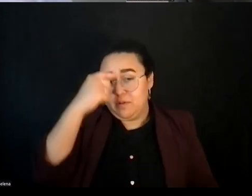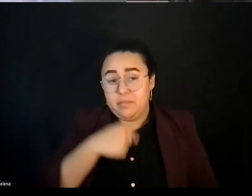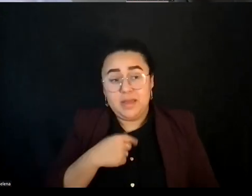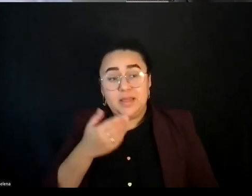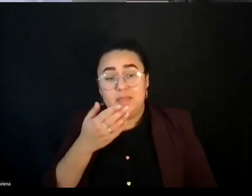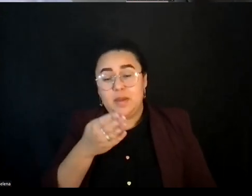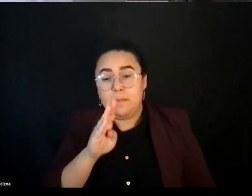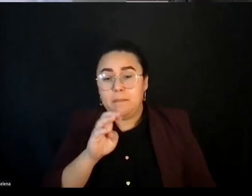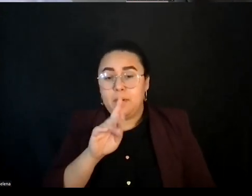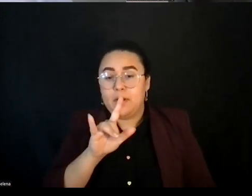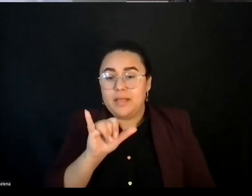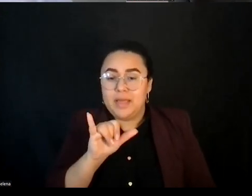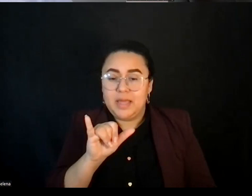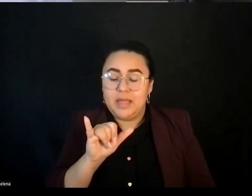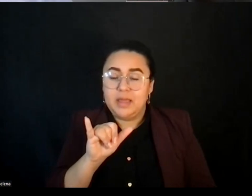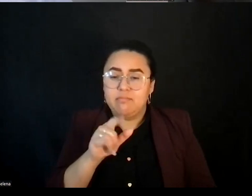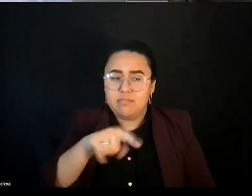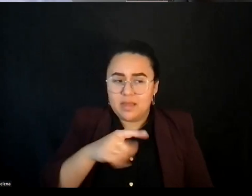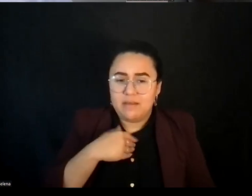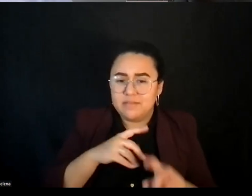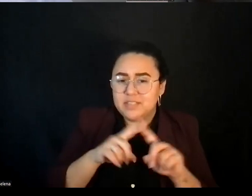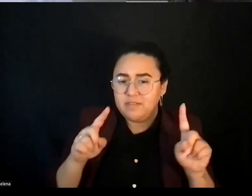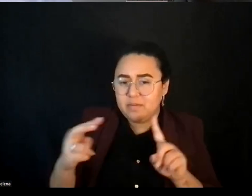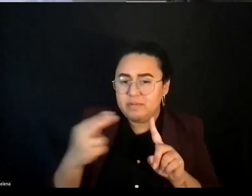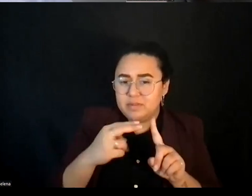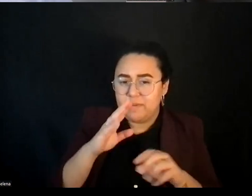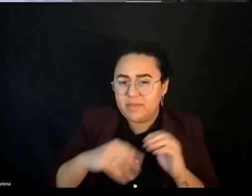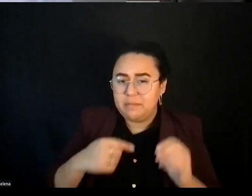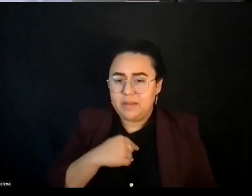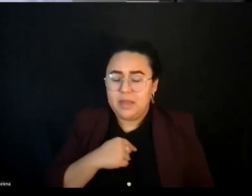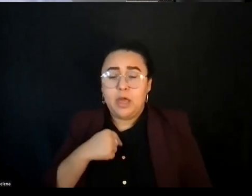and they were correcting some of my blindspots.